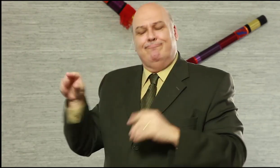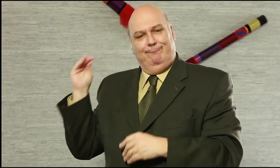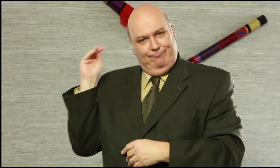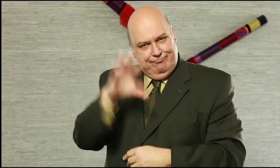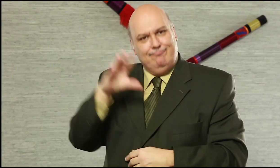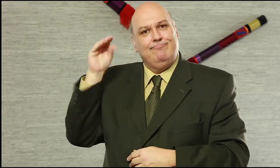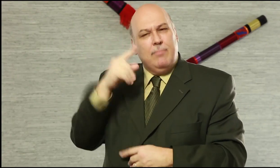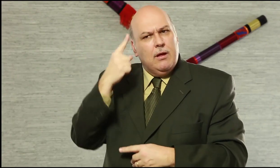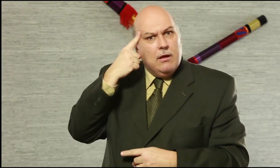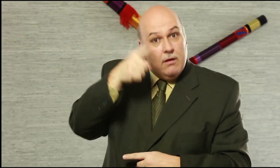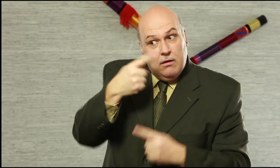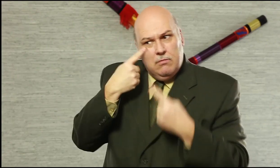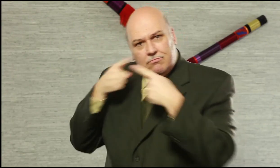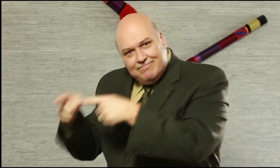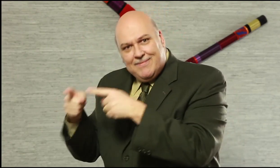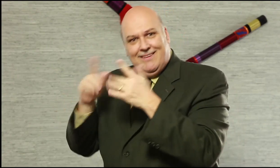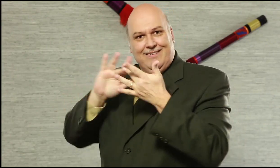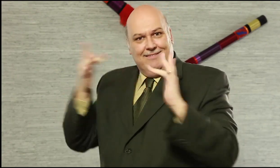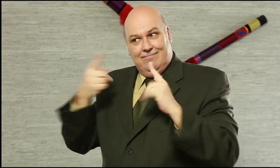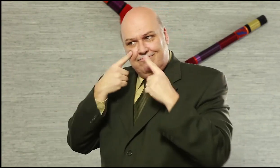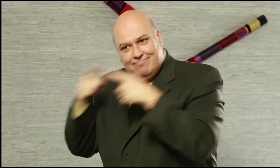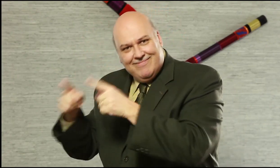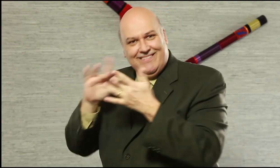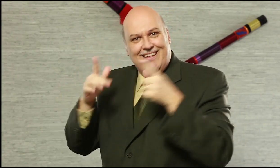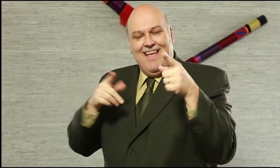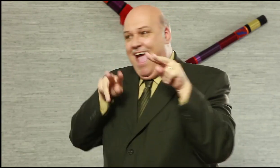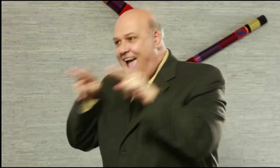“H3 Program Update” email listing all new videos that posted during the past week. Look for “Email